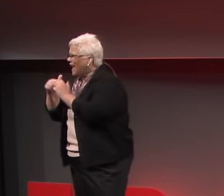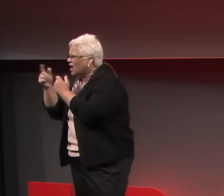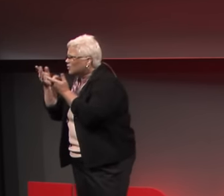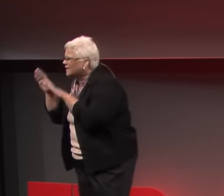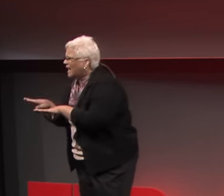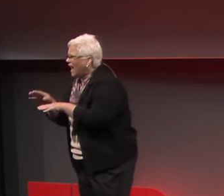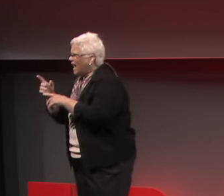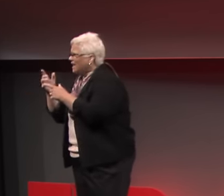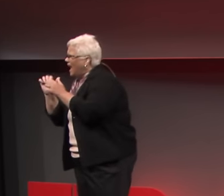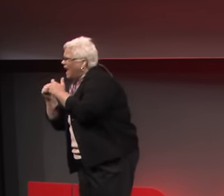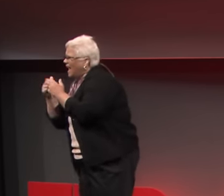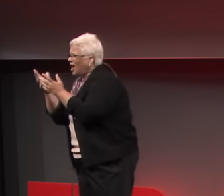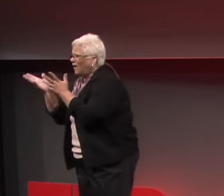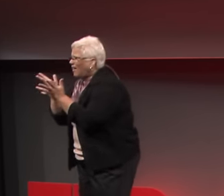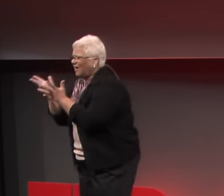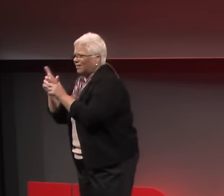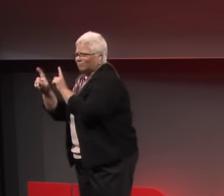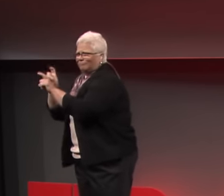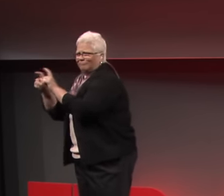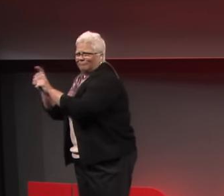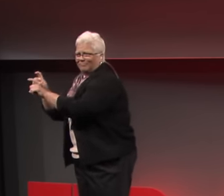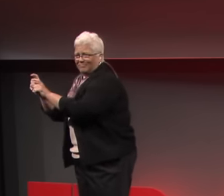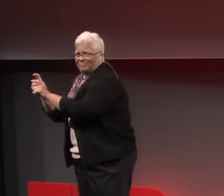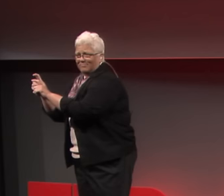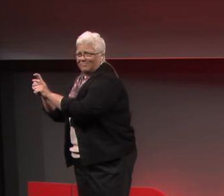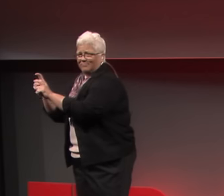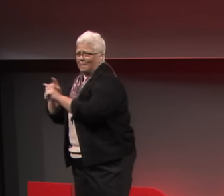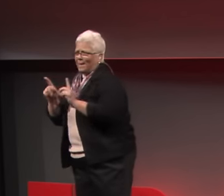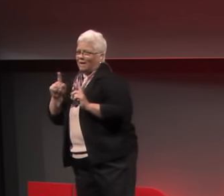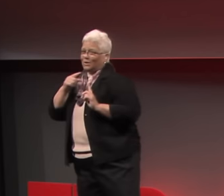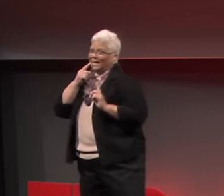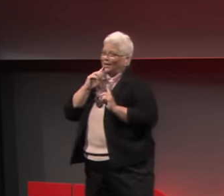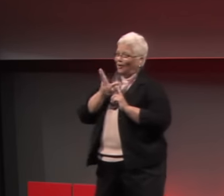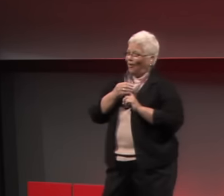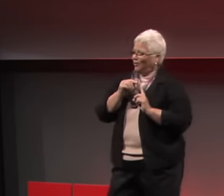"What's wrong? What happened? How'd they die?" and ask for a lot of details.